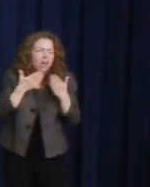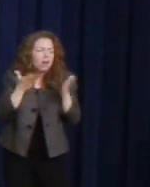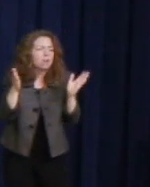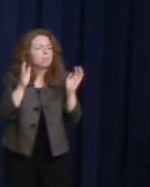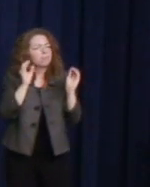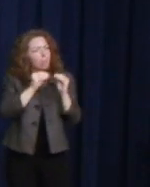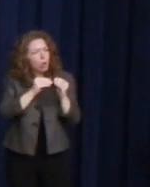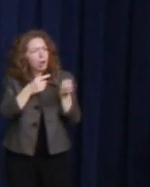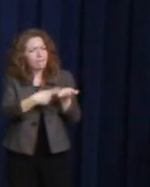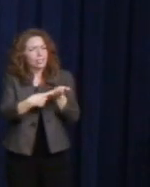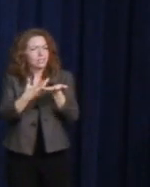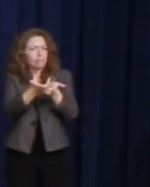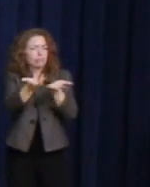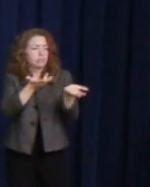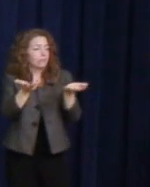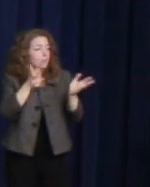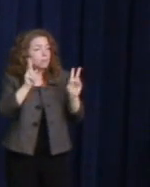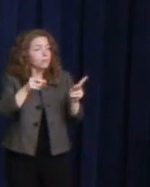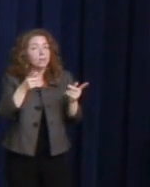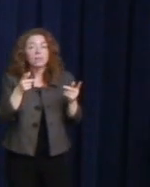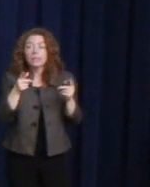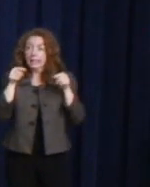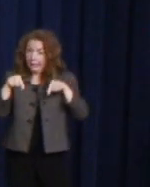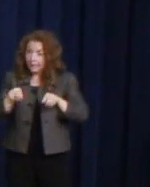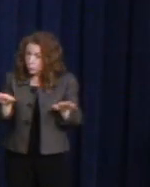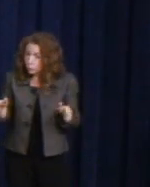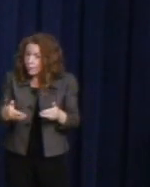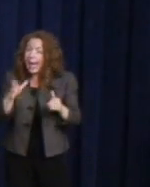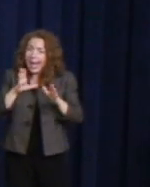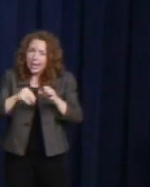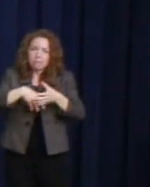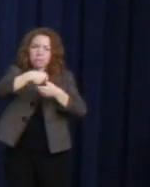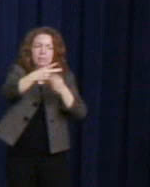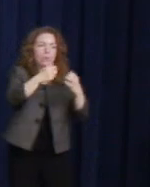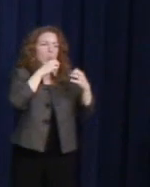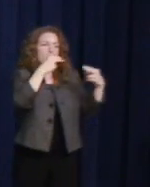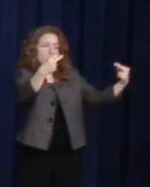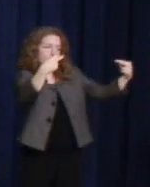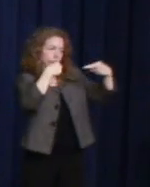that are not here in this room, but the people that are watching us here.